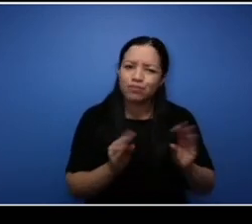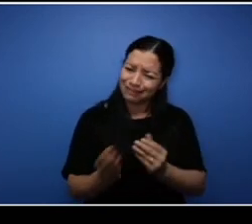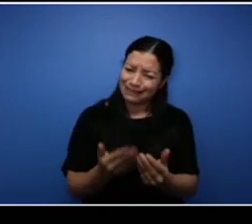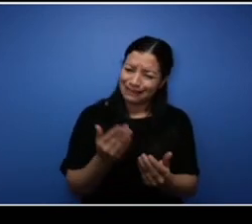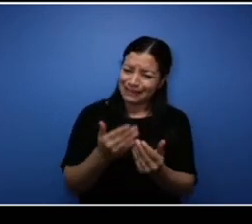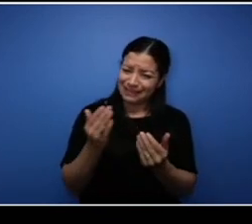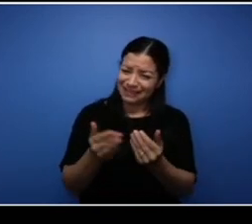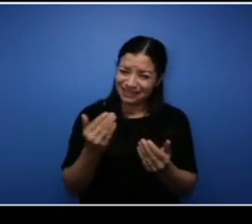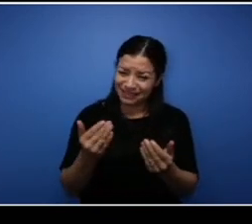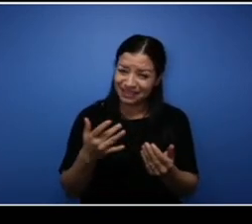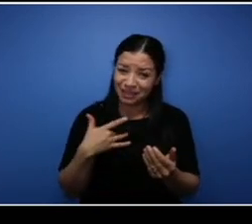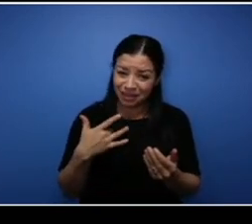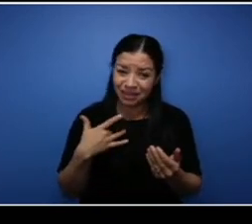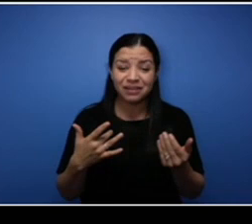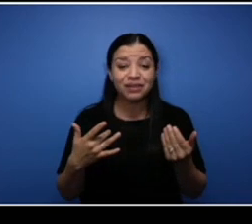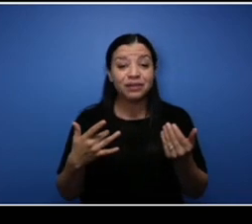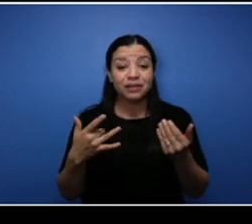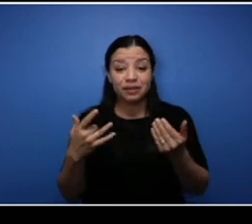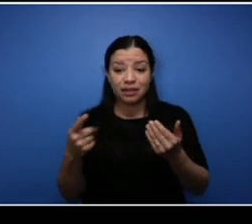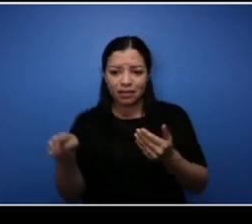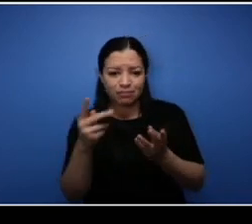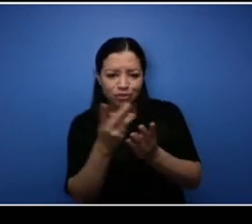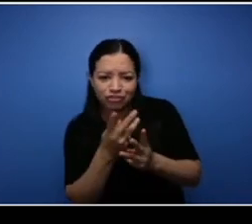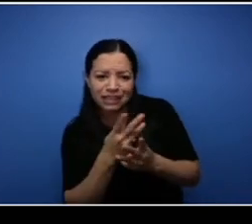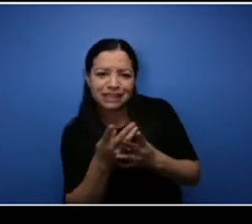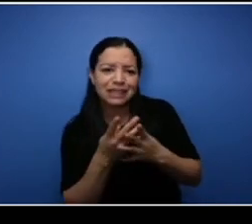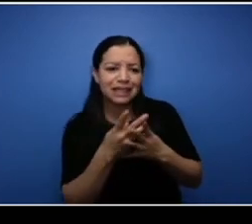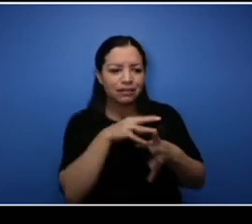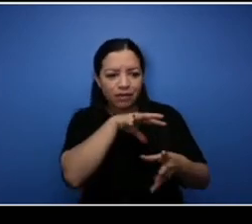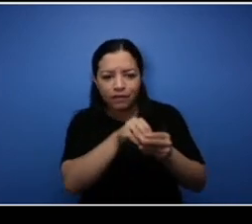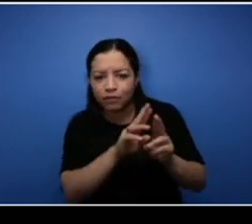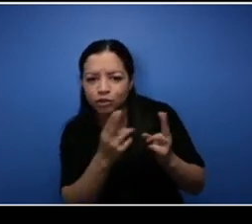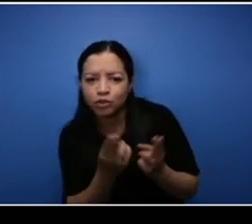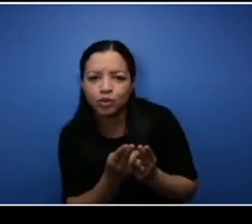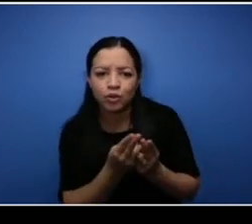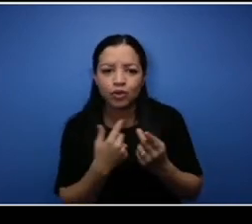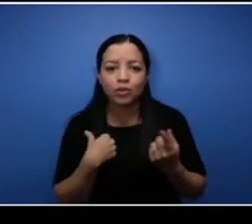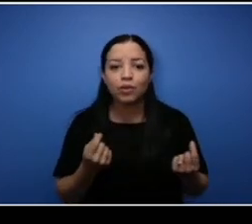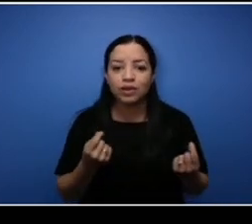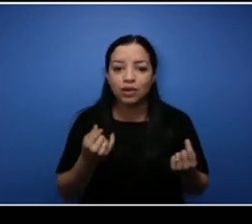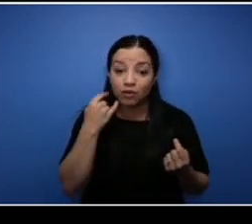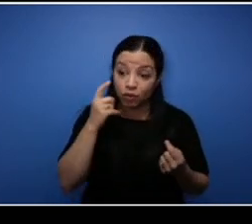of the screening people are part of the union so we just make a phone call as we need bodies